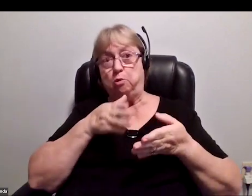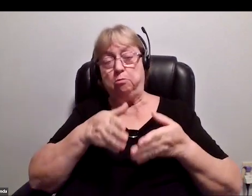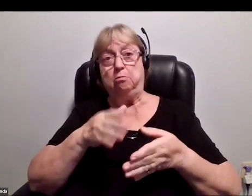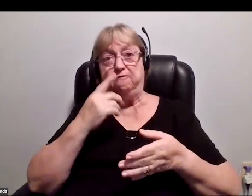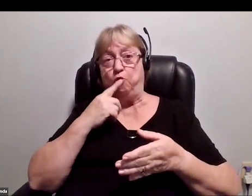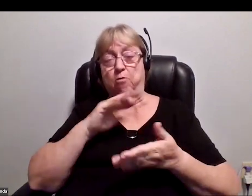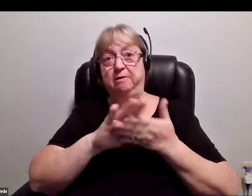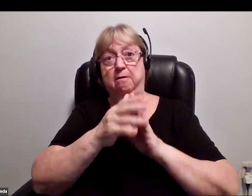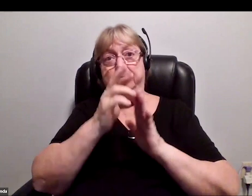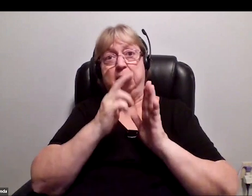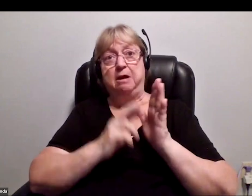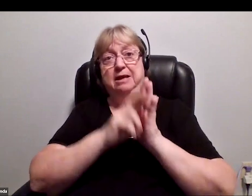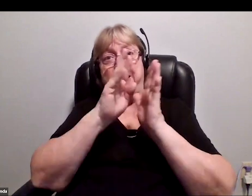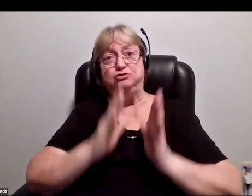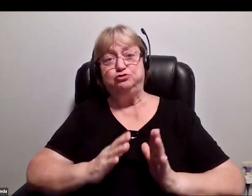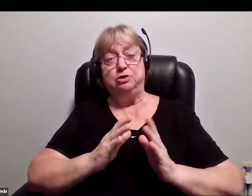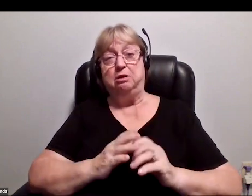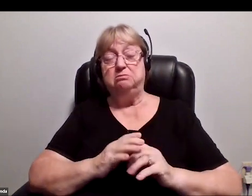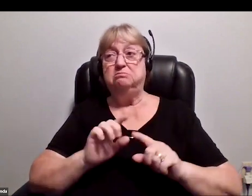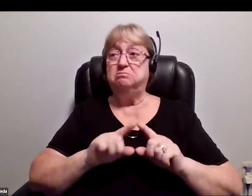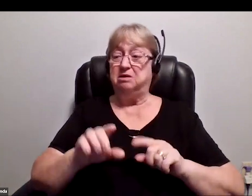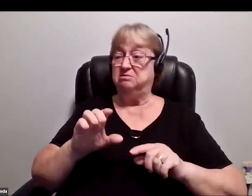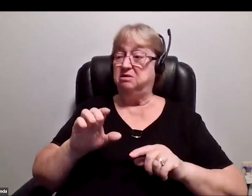Yet, society is somehow caught up and allowed someone